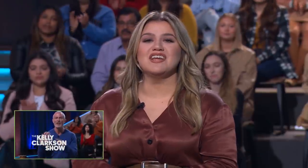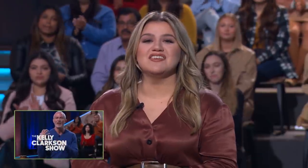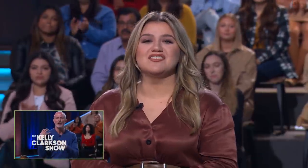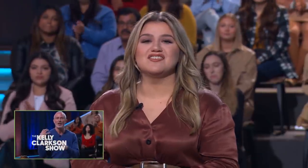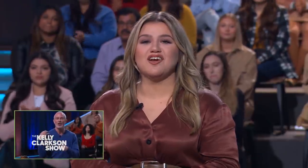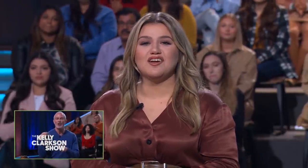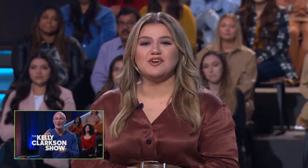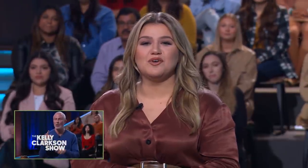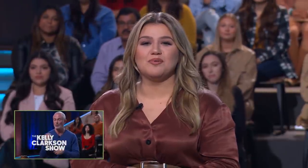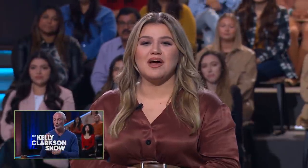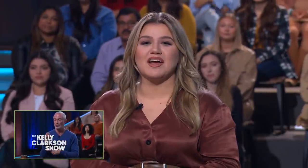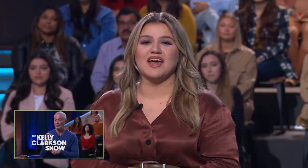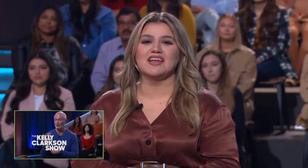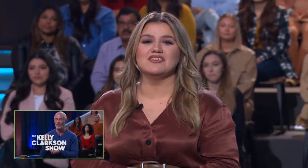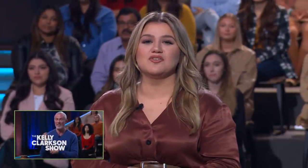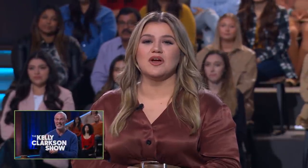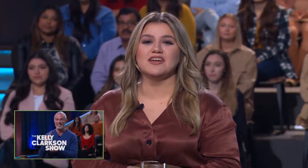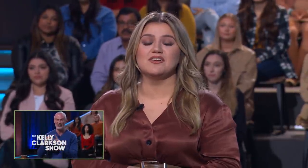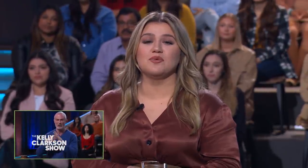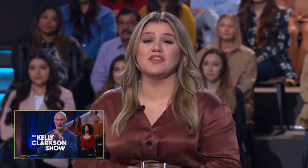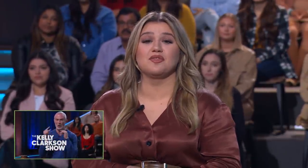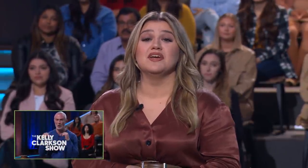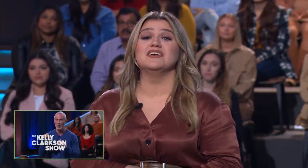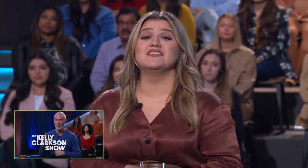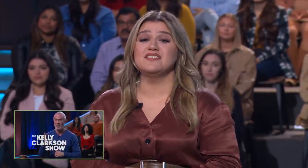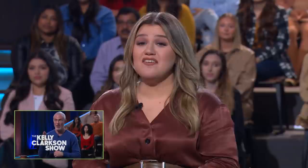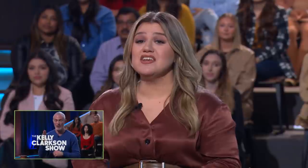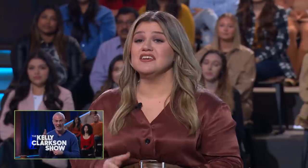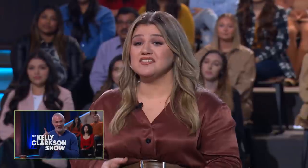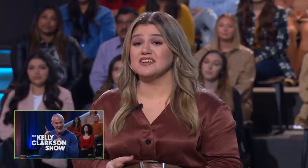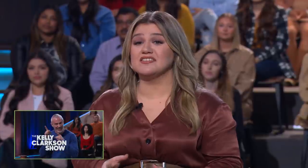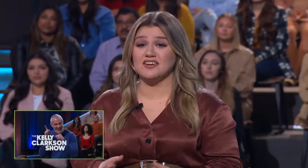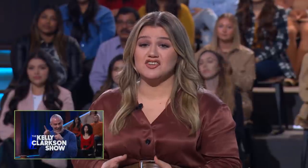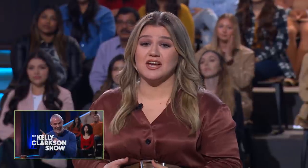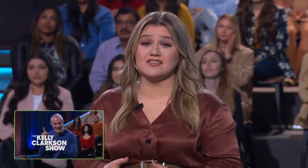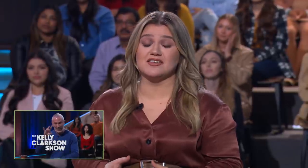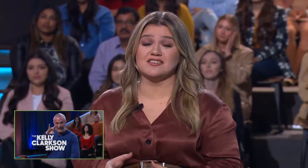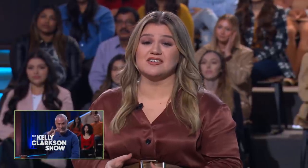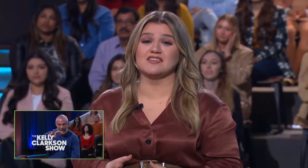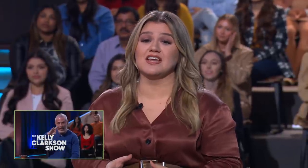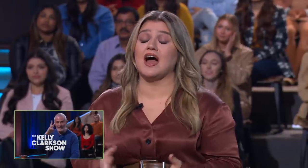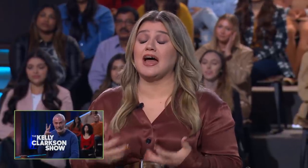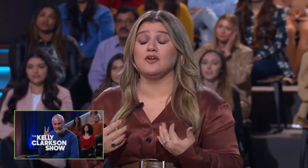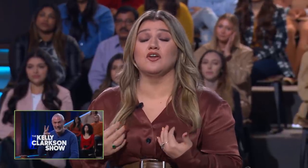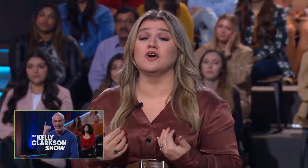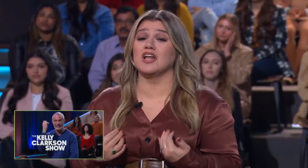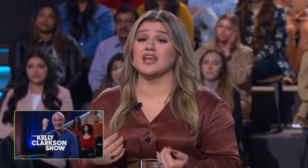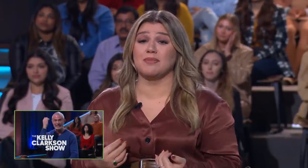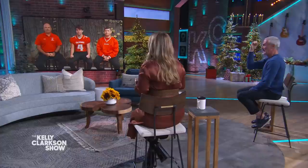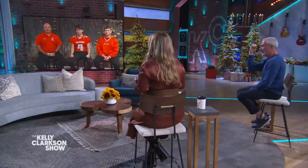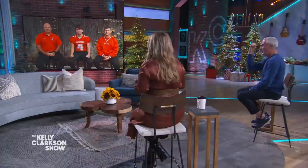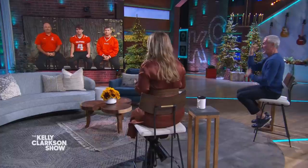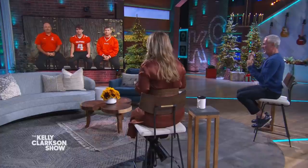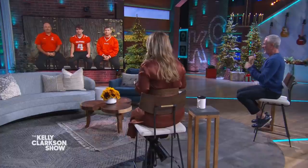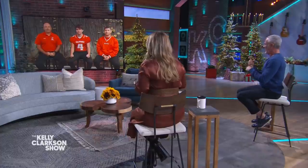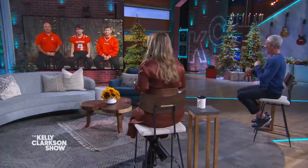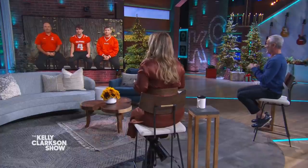Trevin is the starting quarterback and he's credited with 76 touchdowns this season. Now I don't know a lot about sports ball,